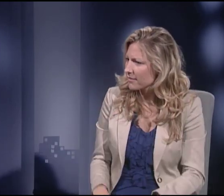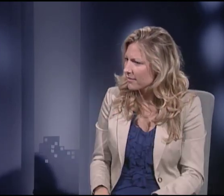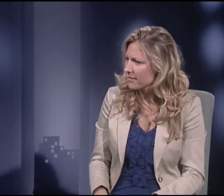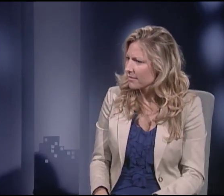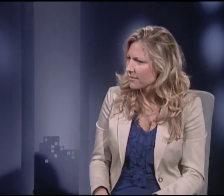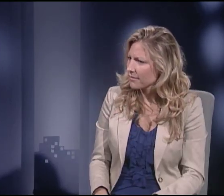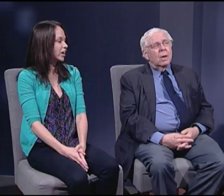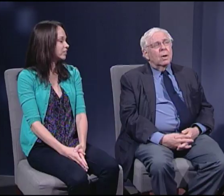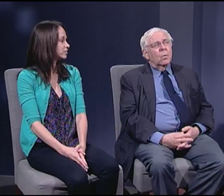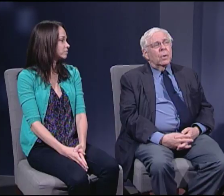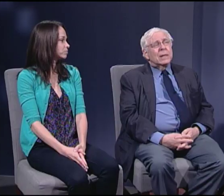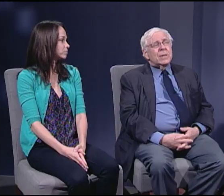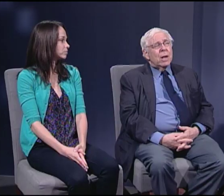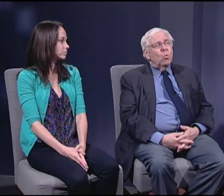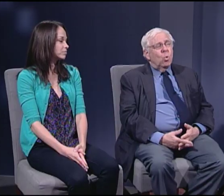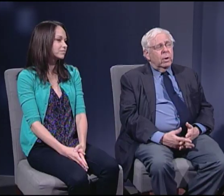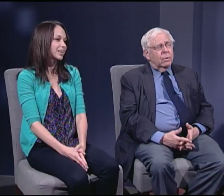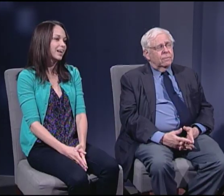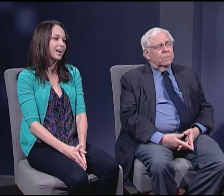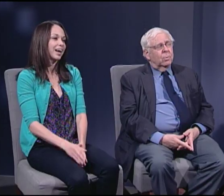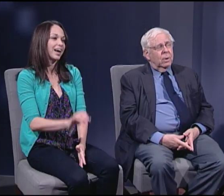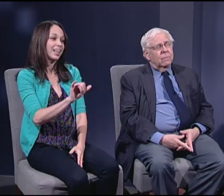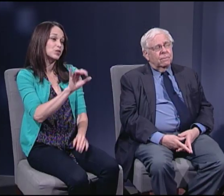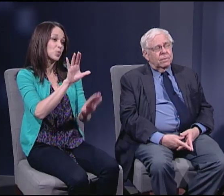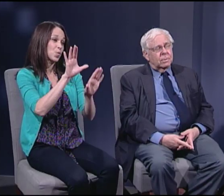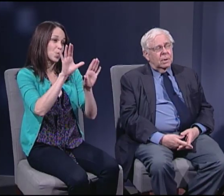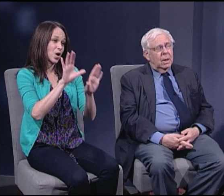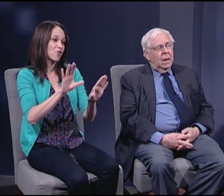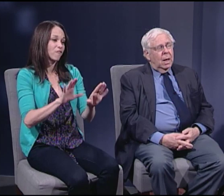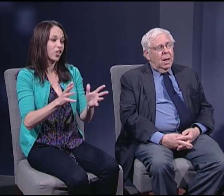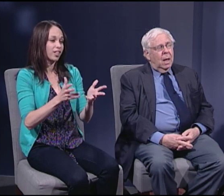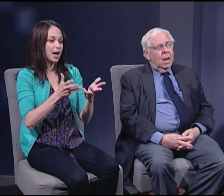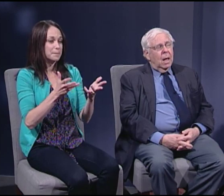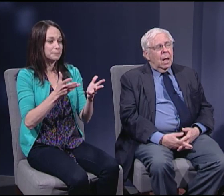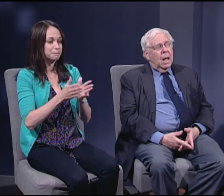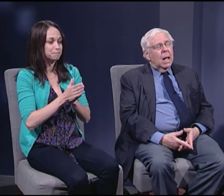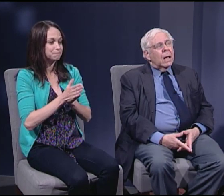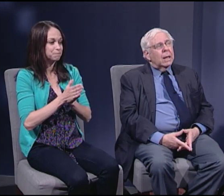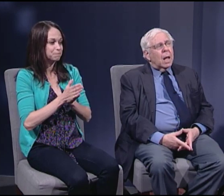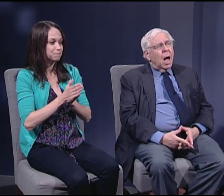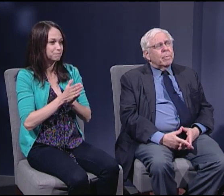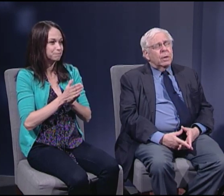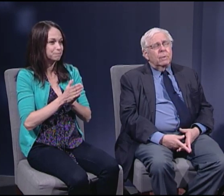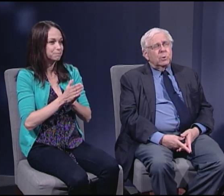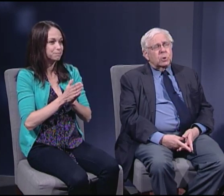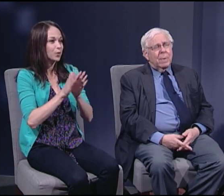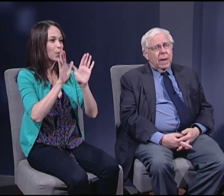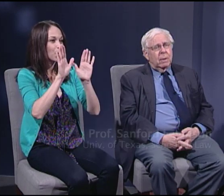What are you trying to convey? Well, that's a wonderful, wonderful comment you just made